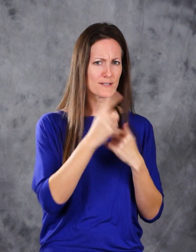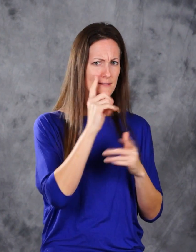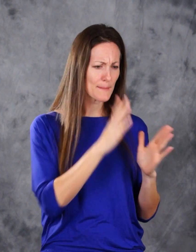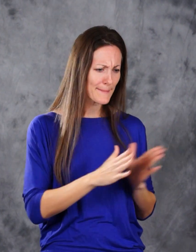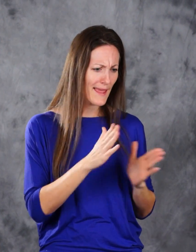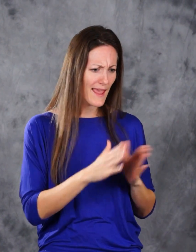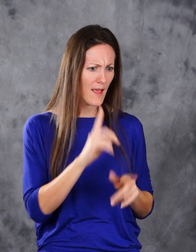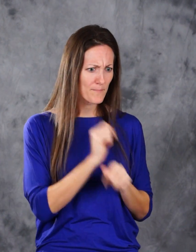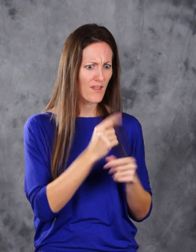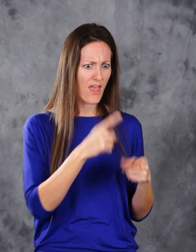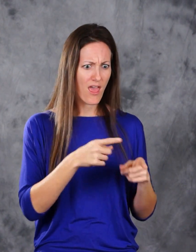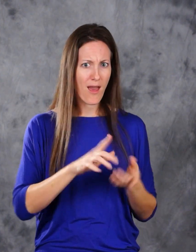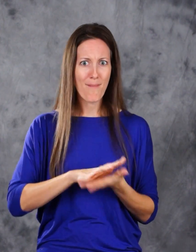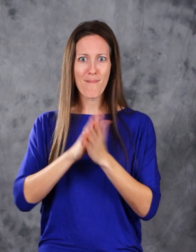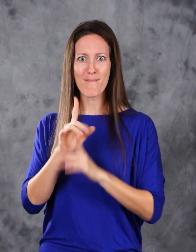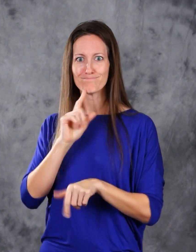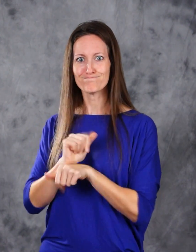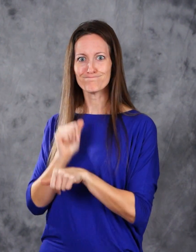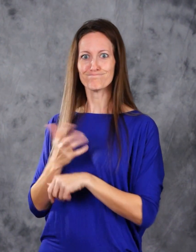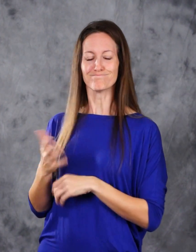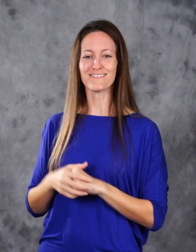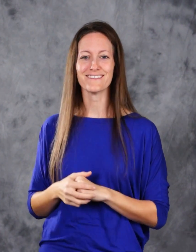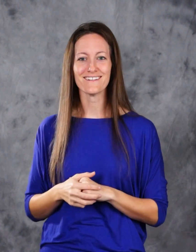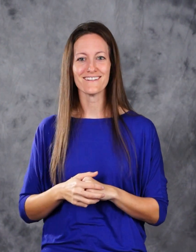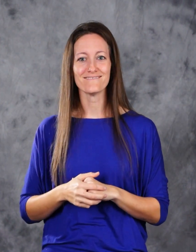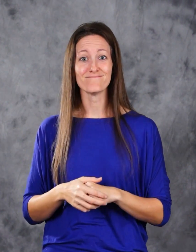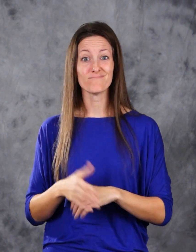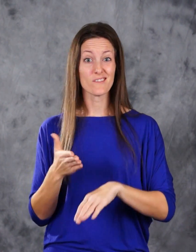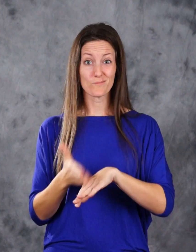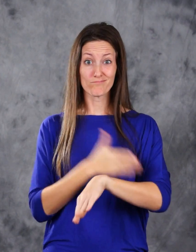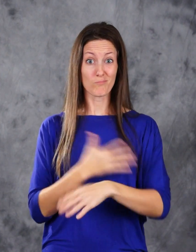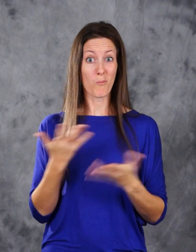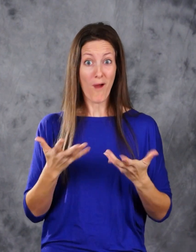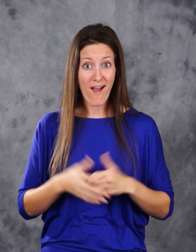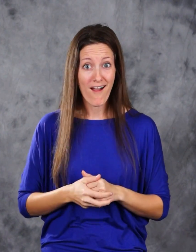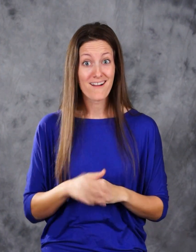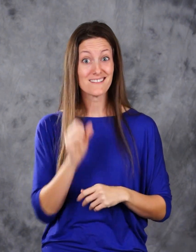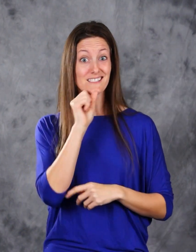go from planning to reality, resulting in better care for our seniors,